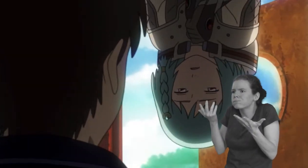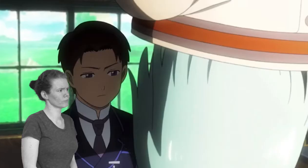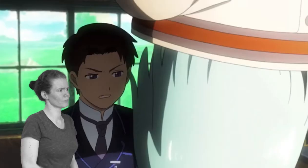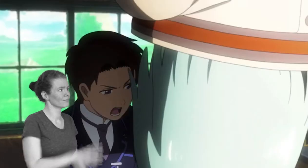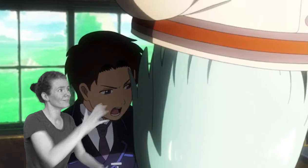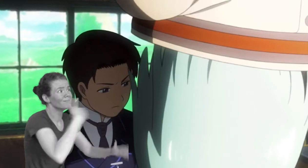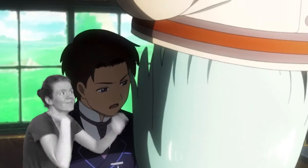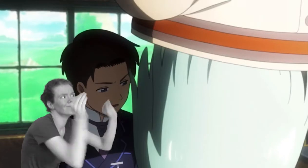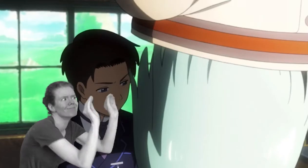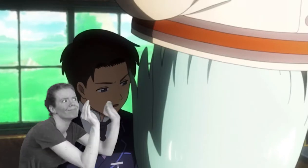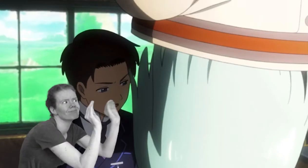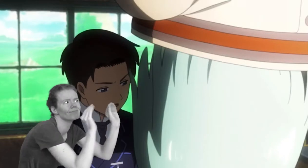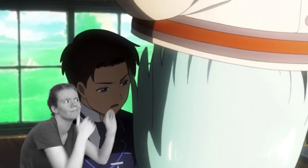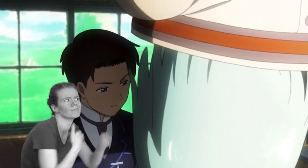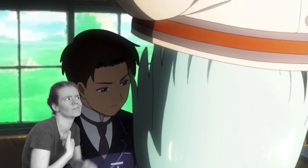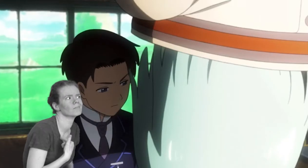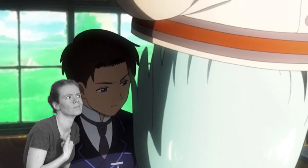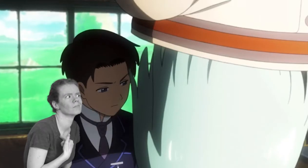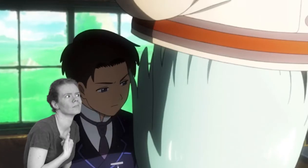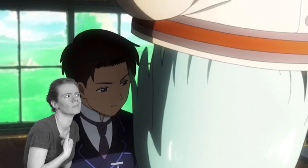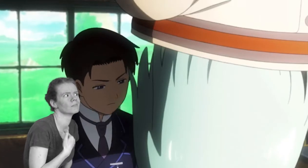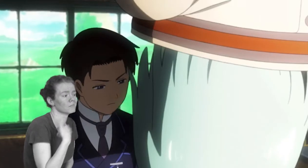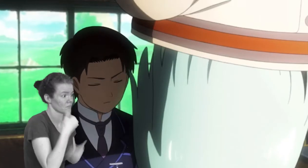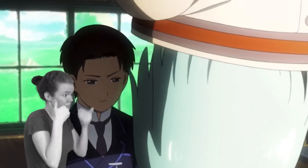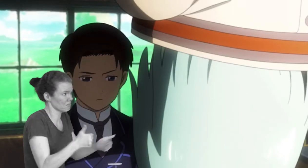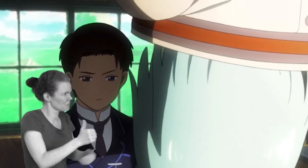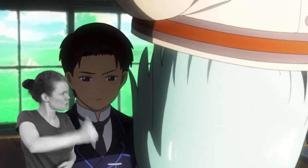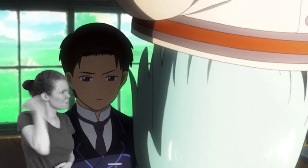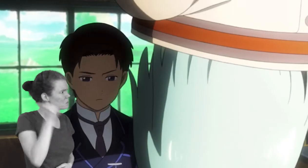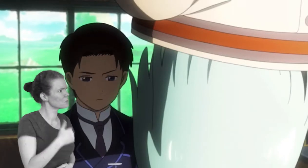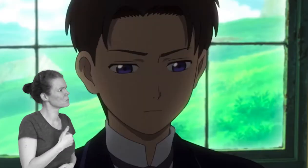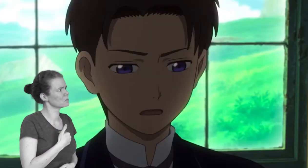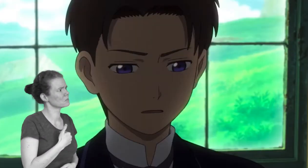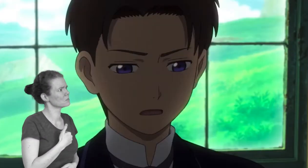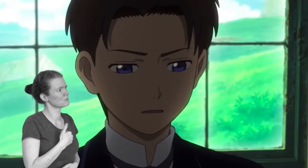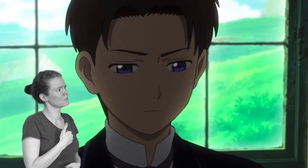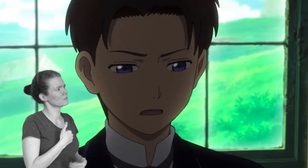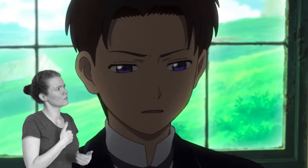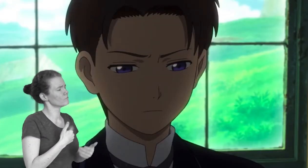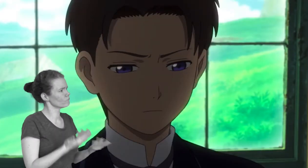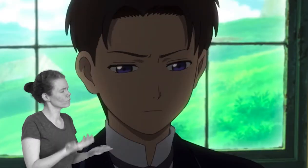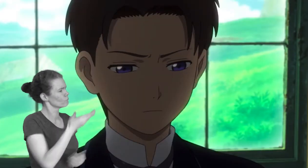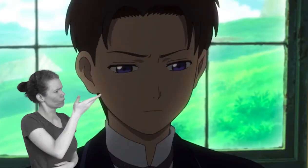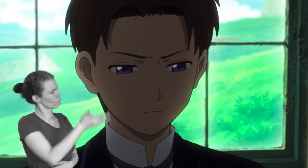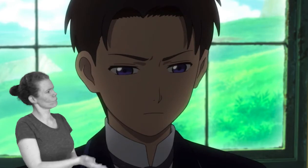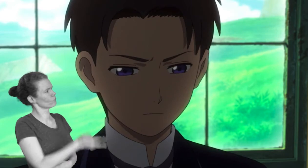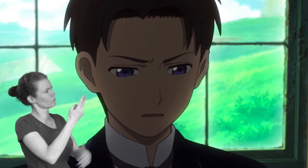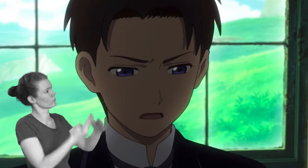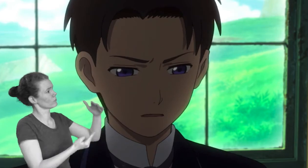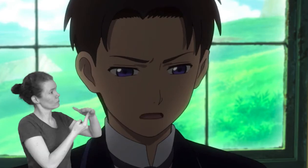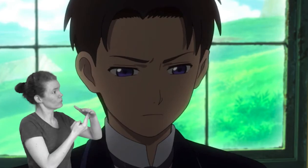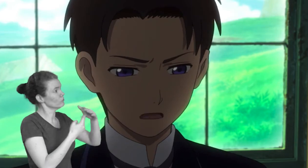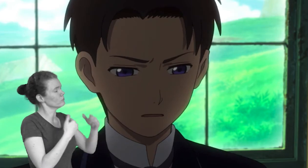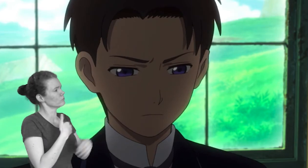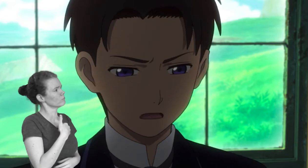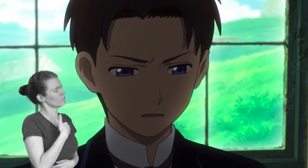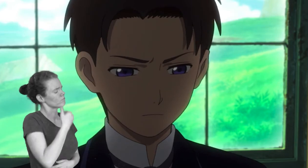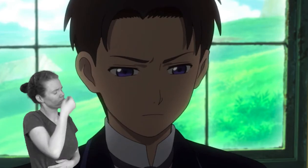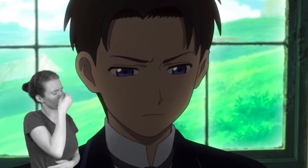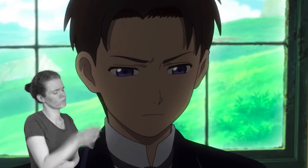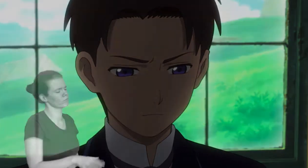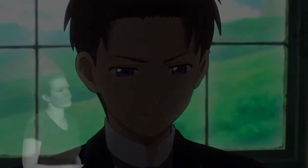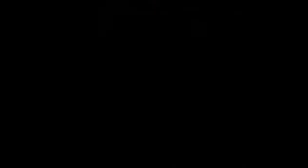Nothing, that's what! And I won't! Invert or not.